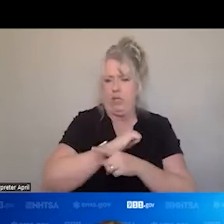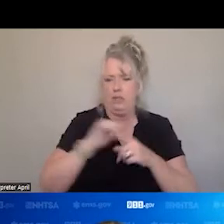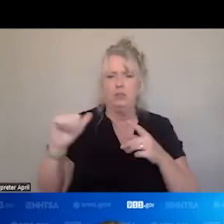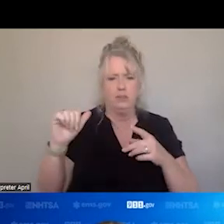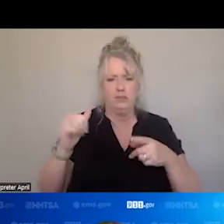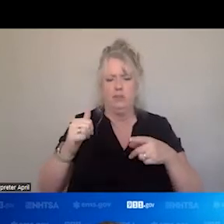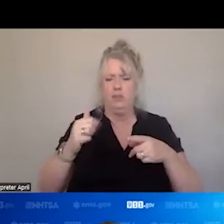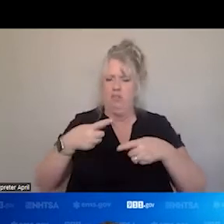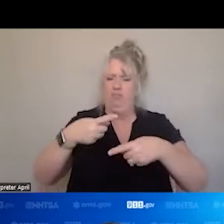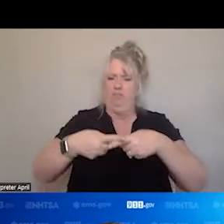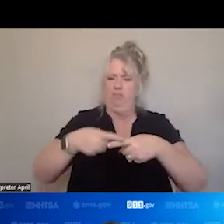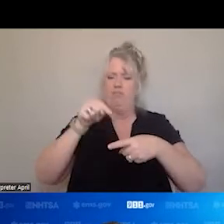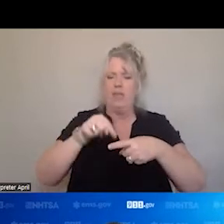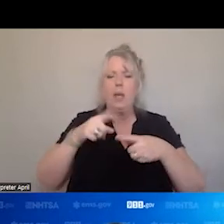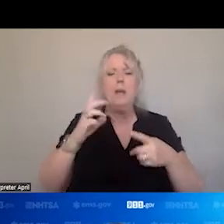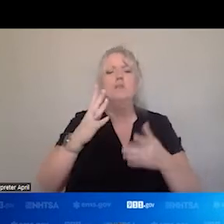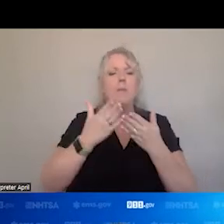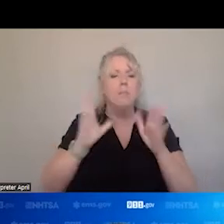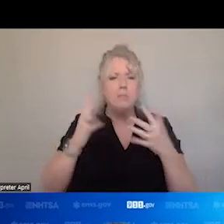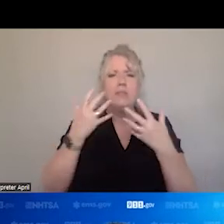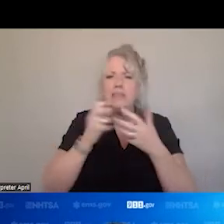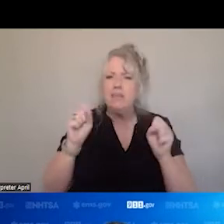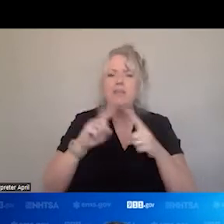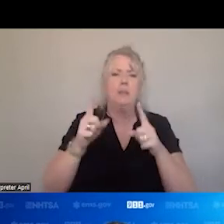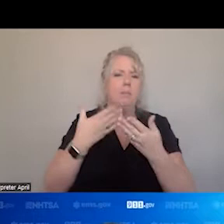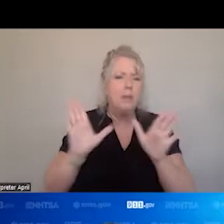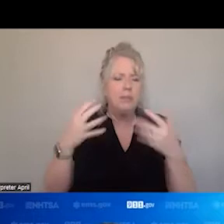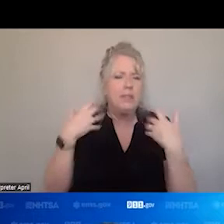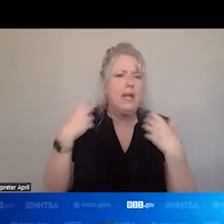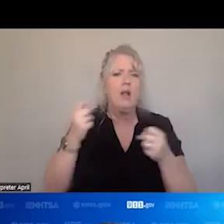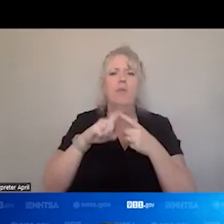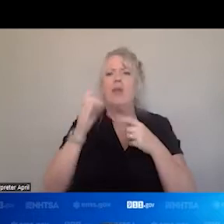OF PUBLIC SAFETY, PUBLIC HEALTH, EMERGENCY MANAGEMENT, HEALTH CARE AND CRISIS RESPONSE.